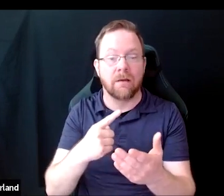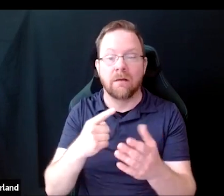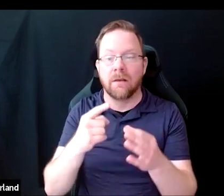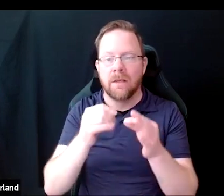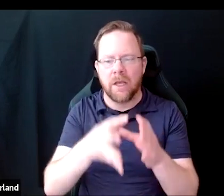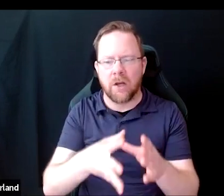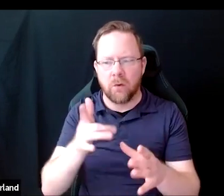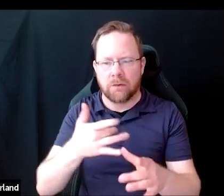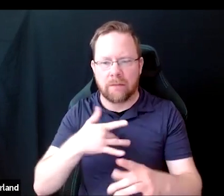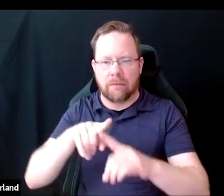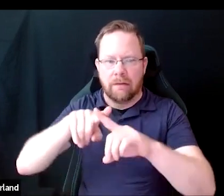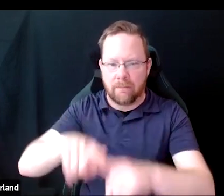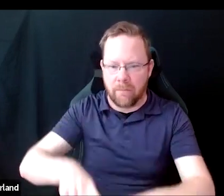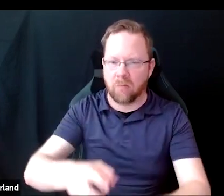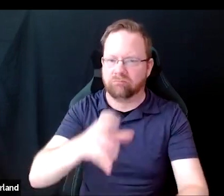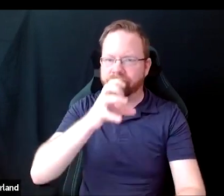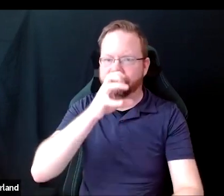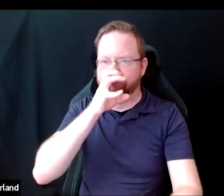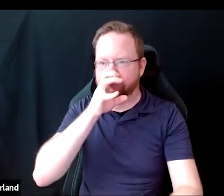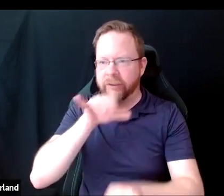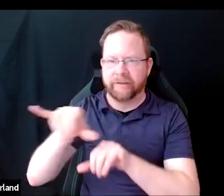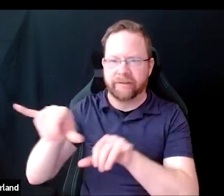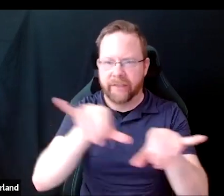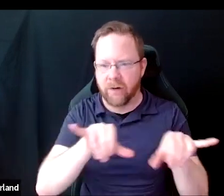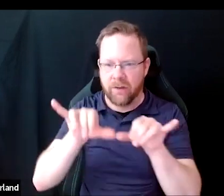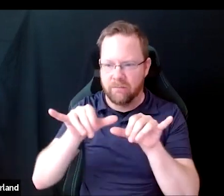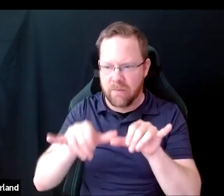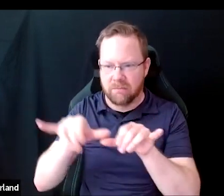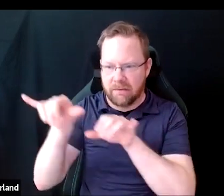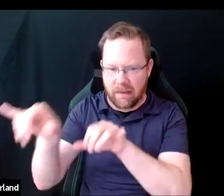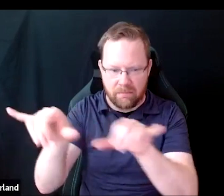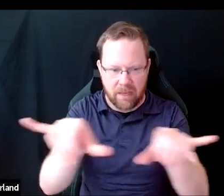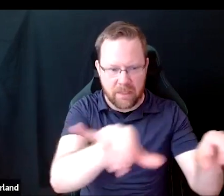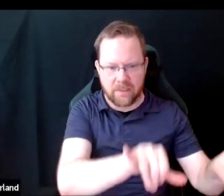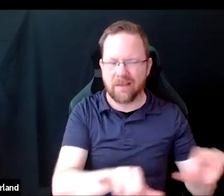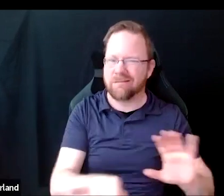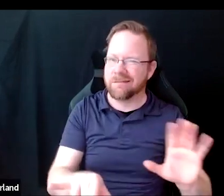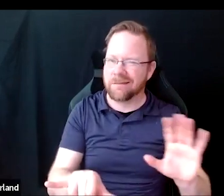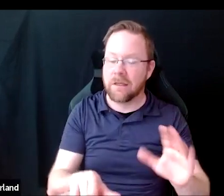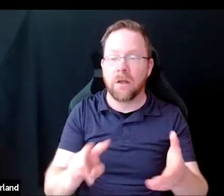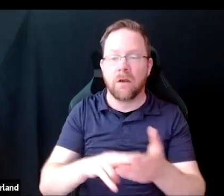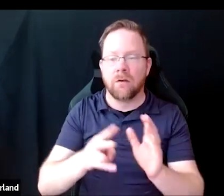on rigid standardized metrics might inadvertently disadvantage